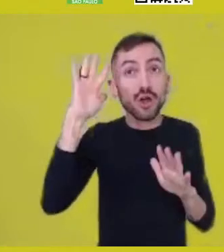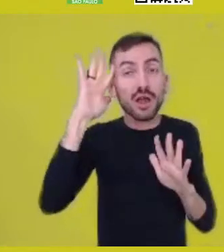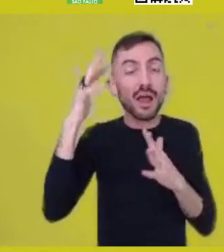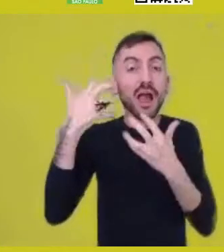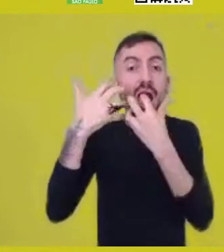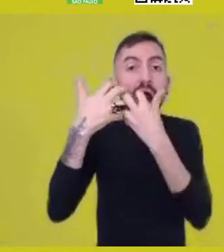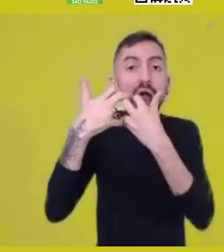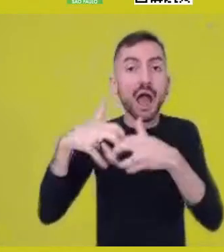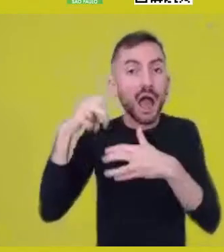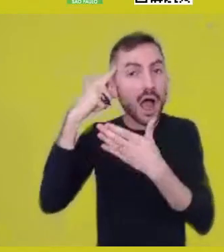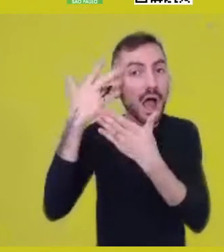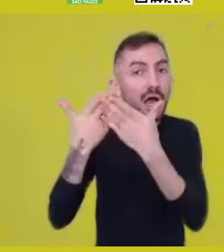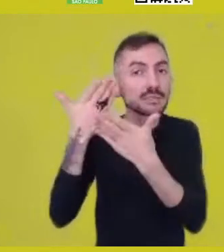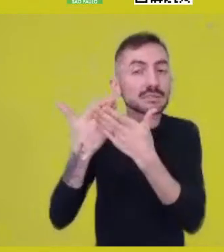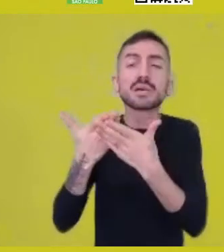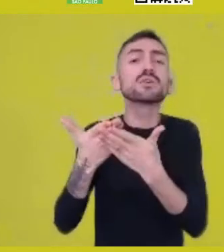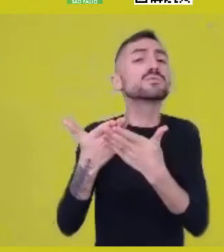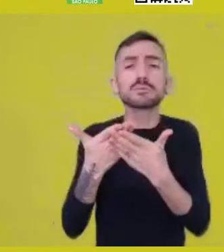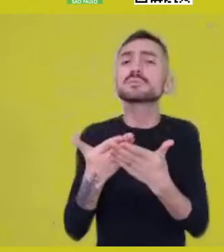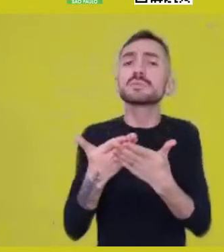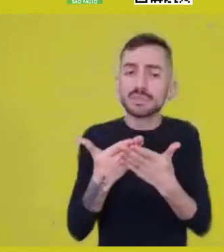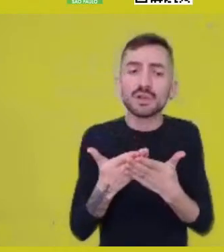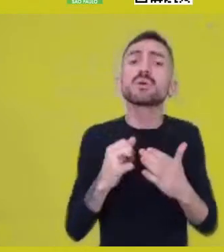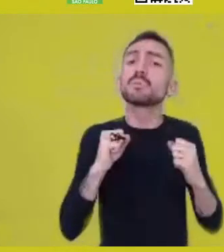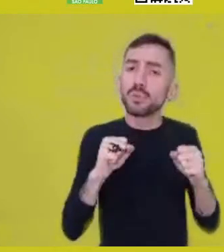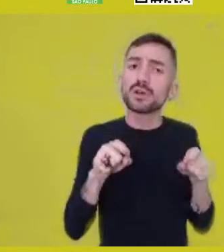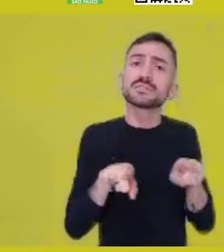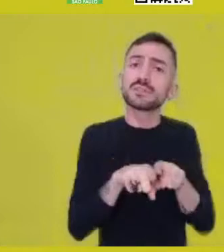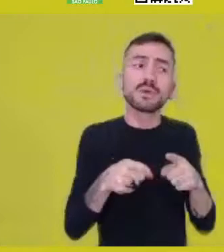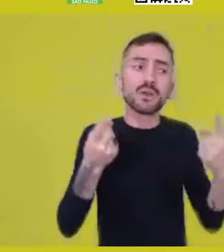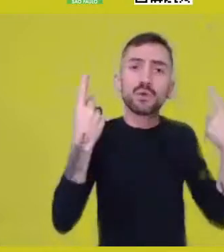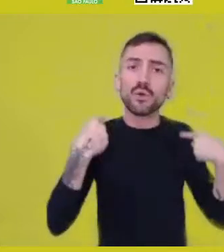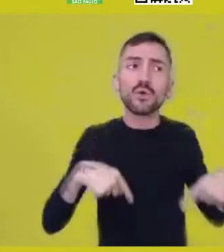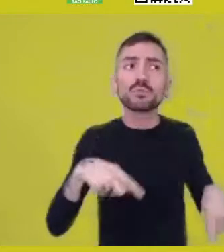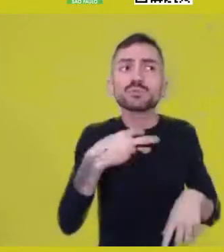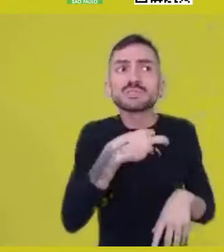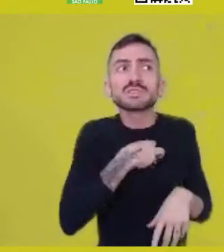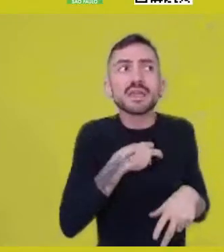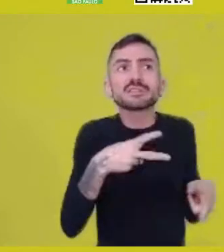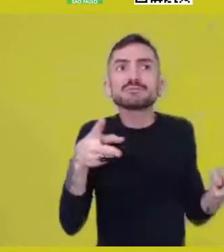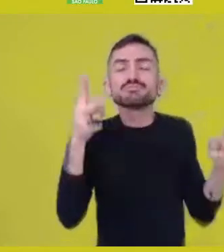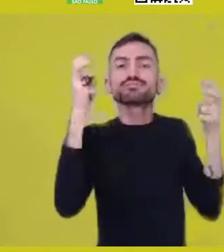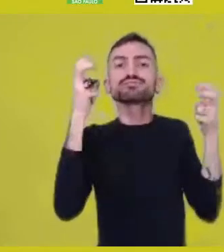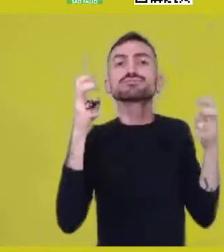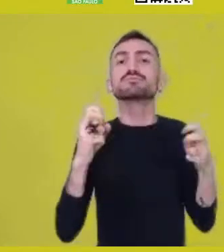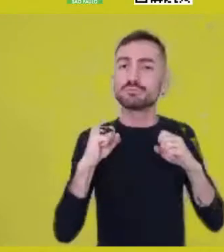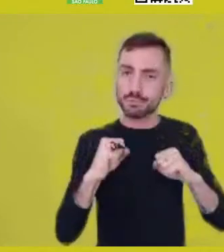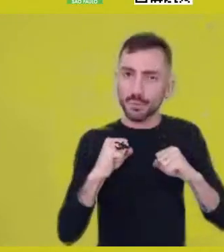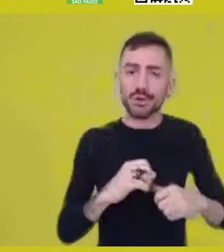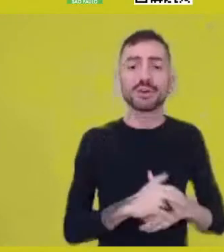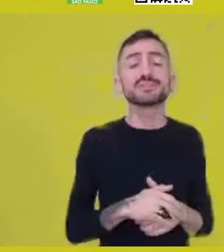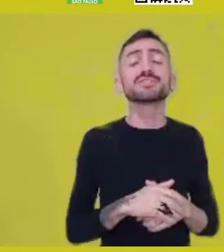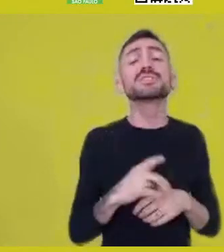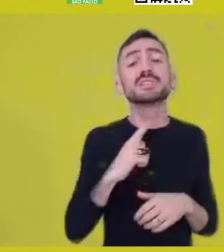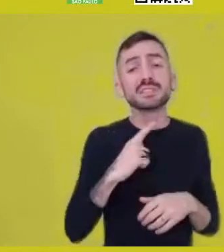It isn’t even within the body’s grasp. There are other possibilities of being